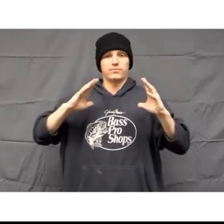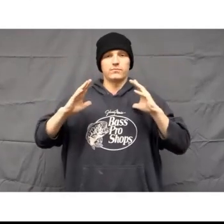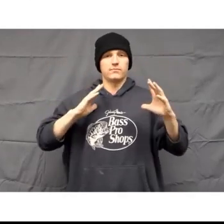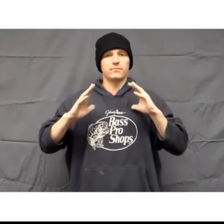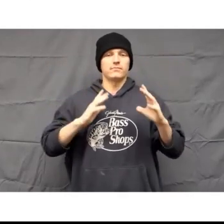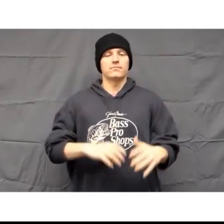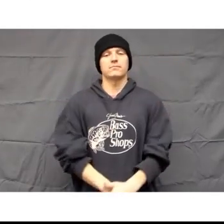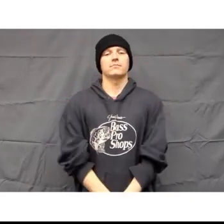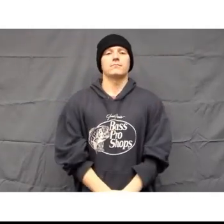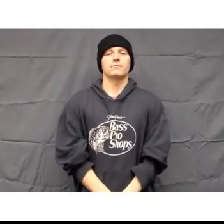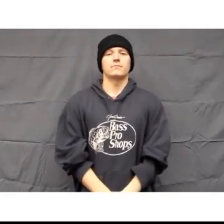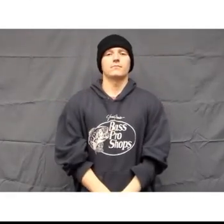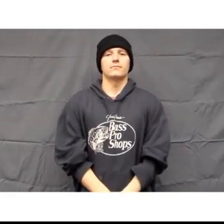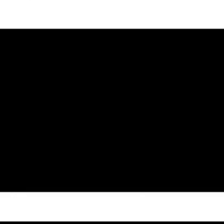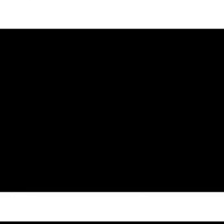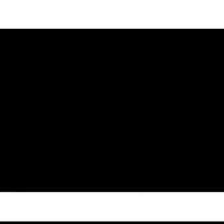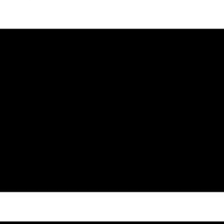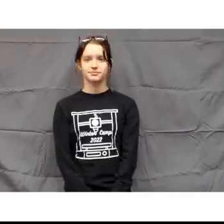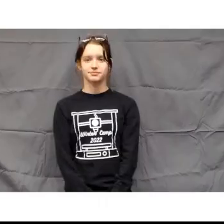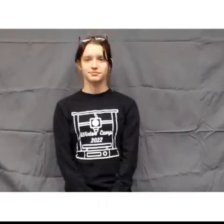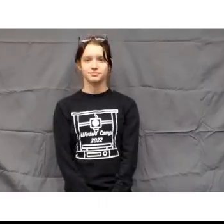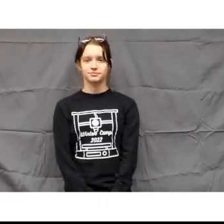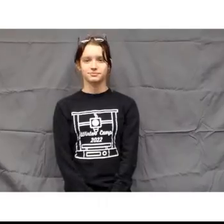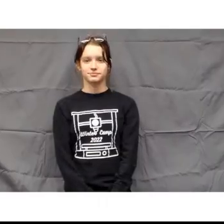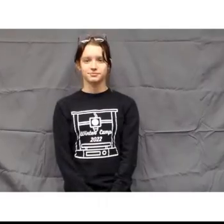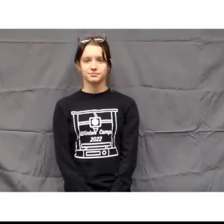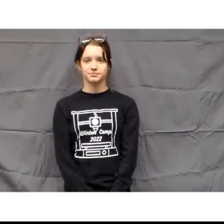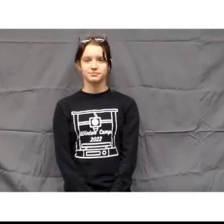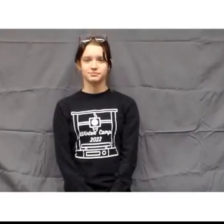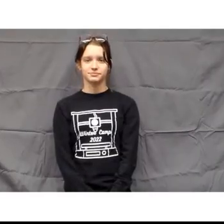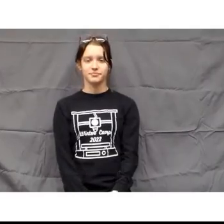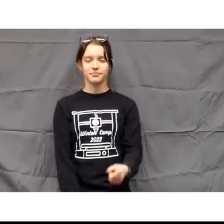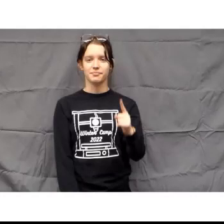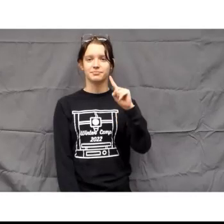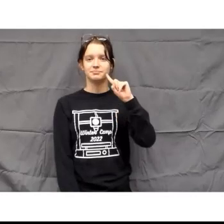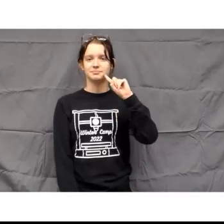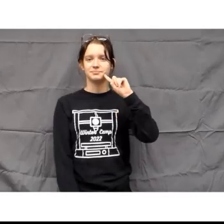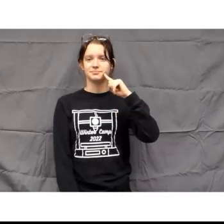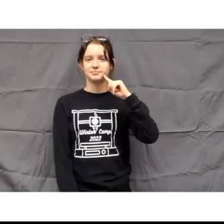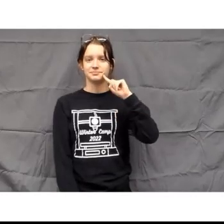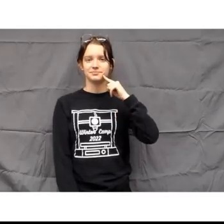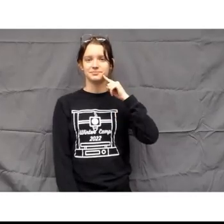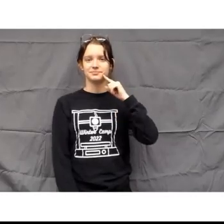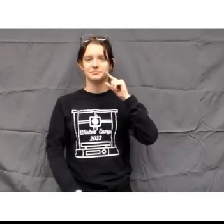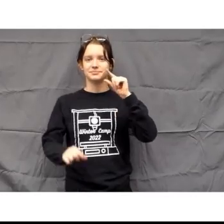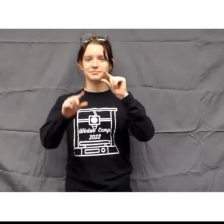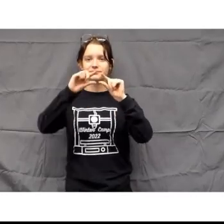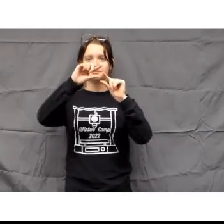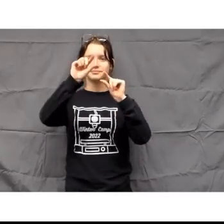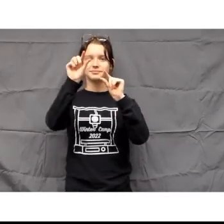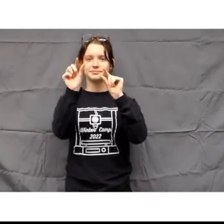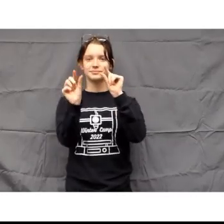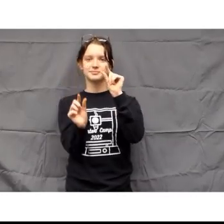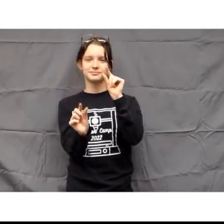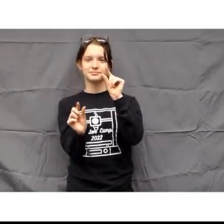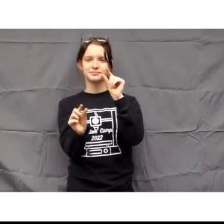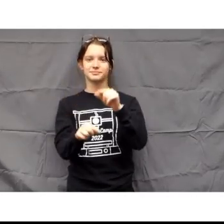tap your thumbs against the top of your chest. "Candy Cane". This is how you sign candy cane,